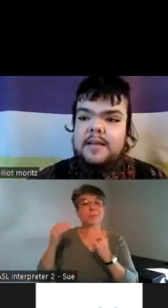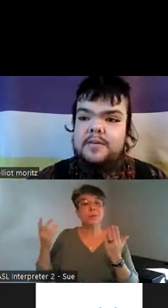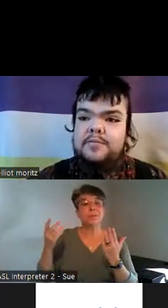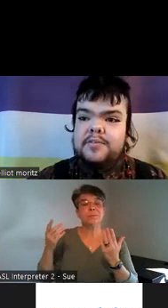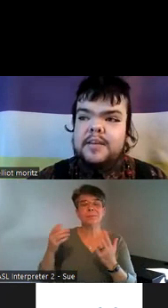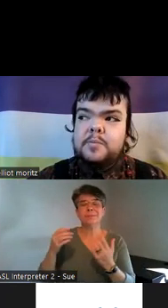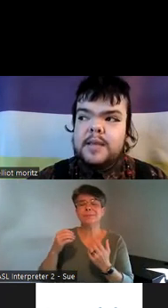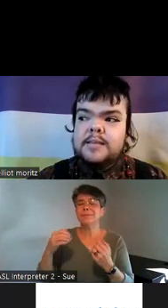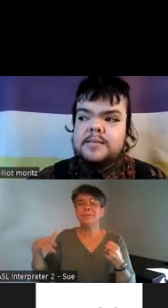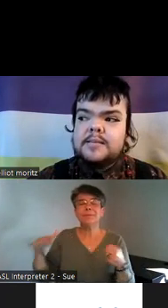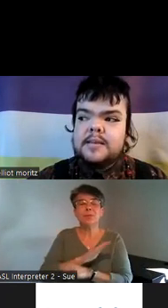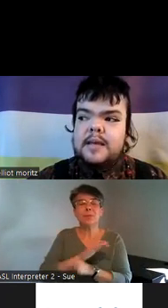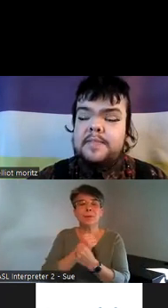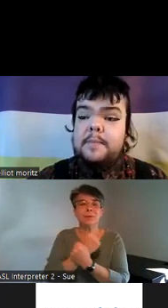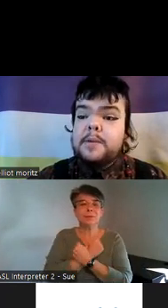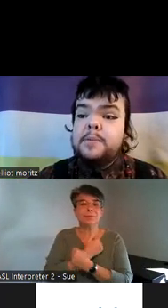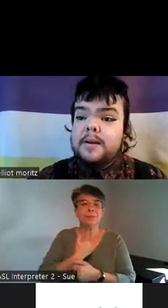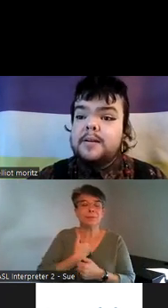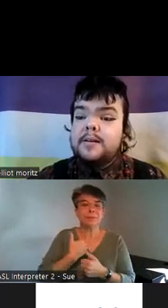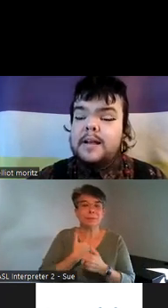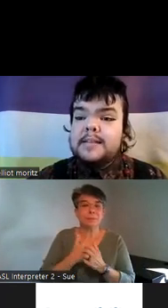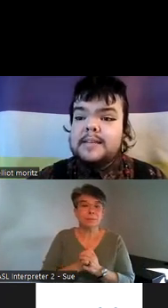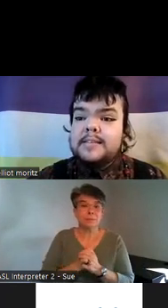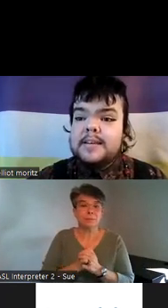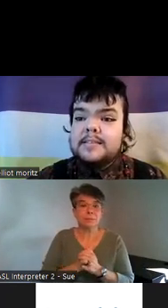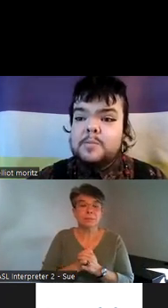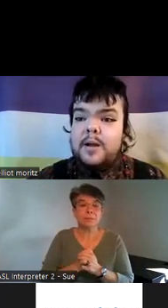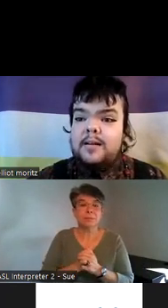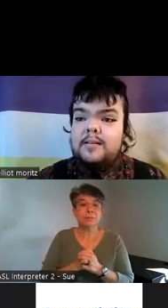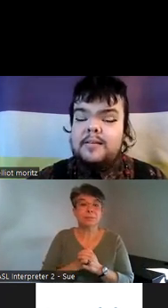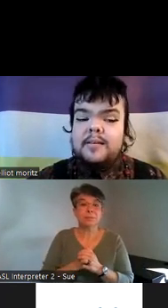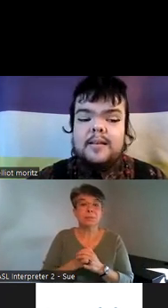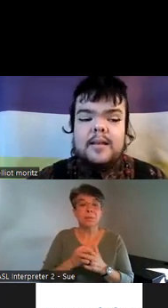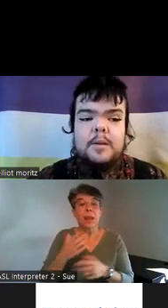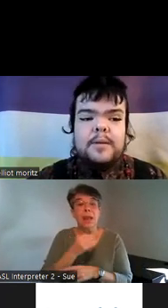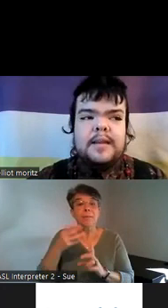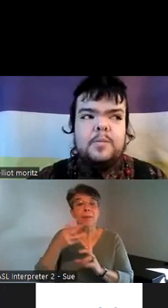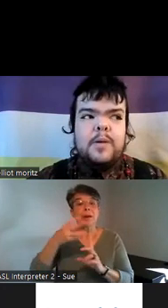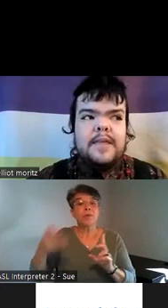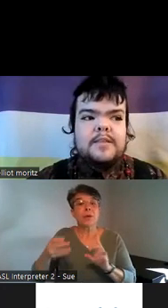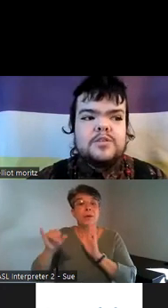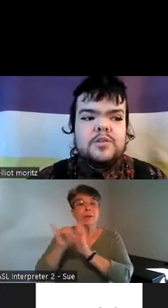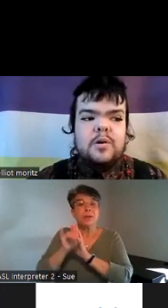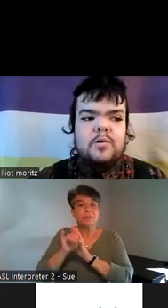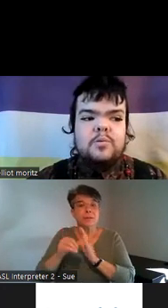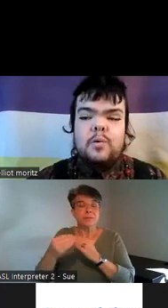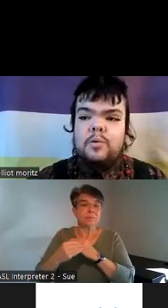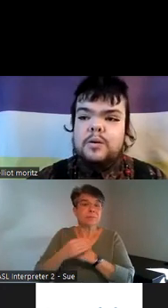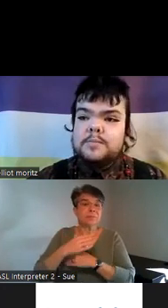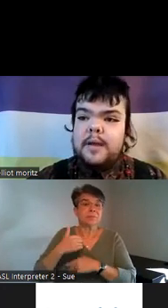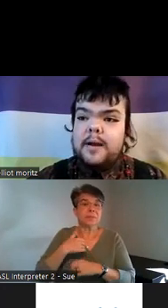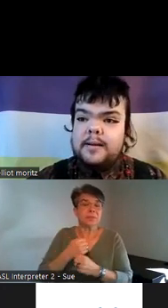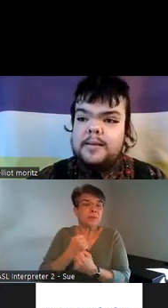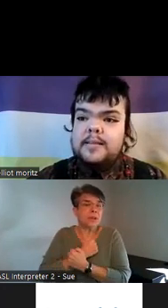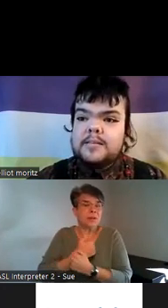myself in ways that my queer identity it does as well but in a way that's so core to my body that's